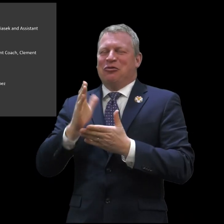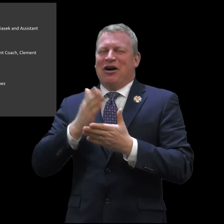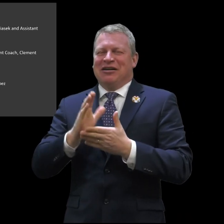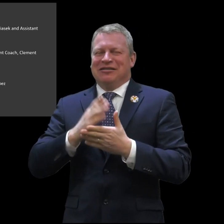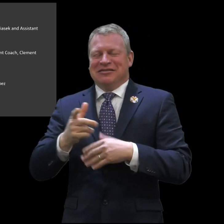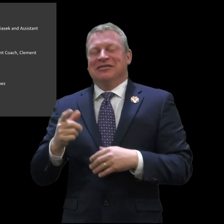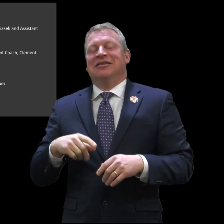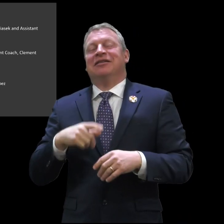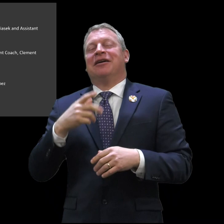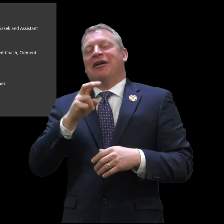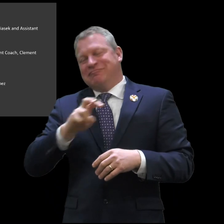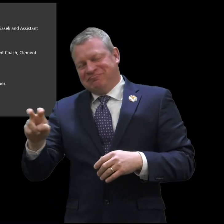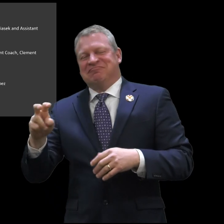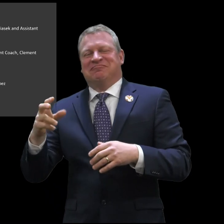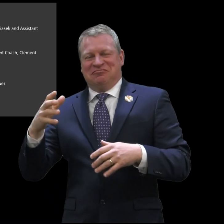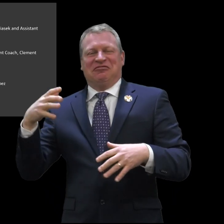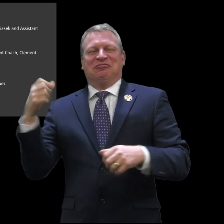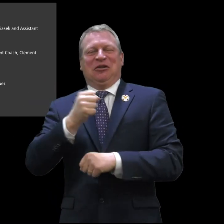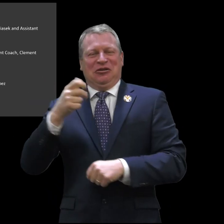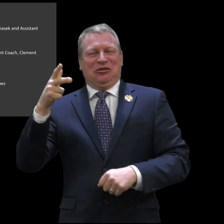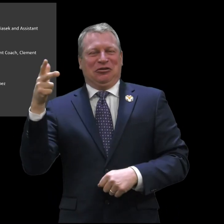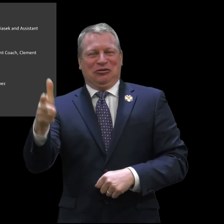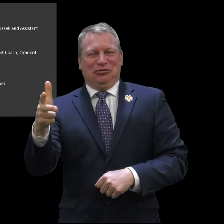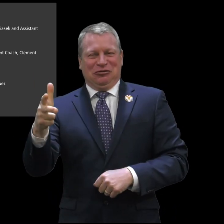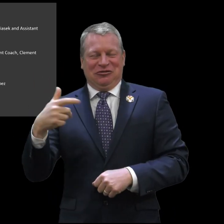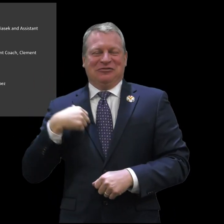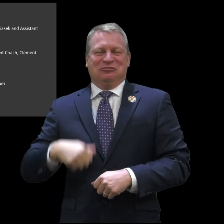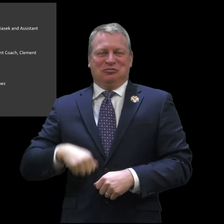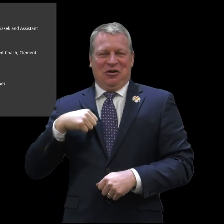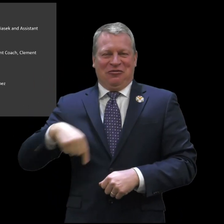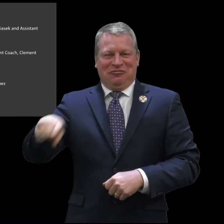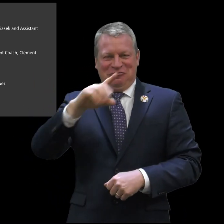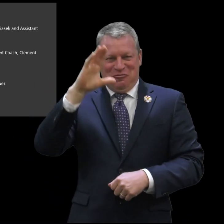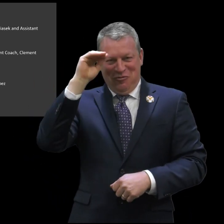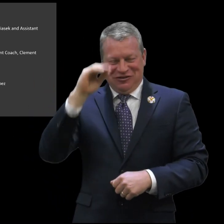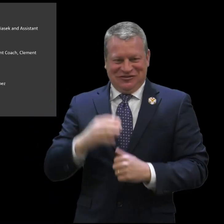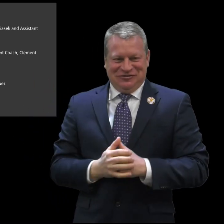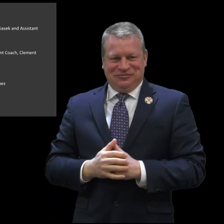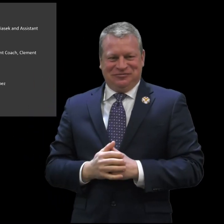but that's okay they ended up placing third in the tournament. I'm so proud of